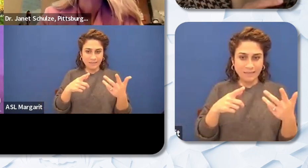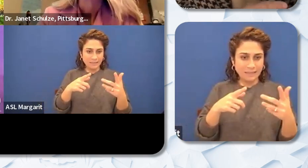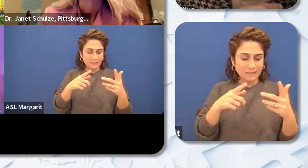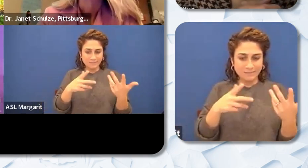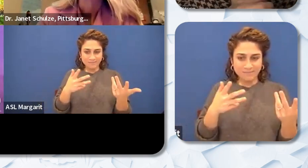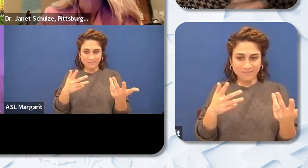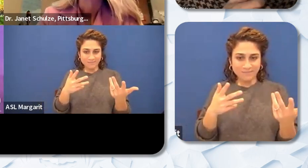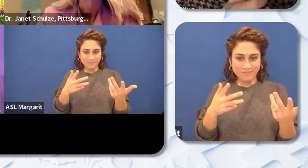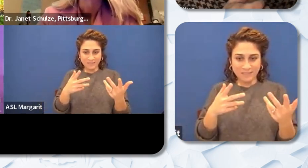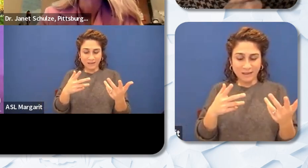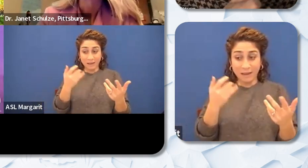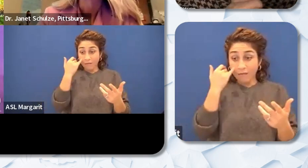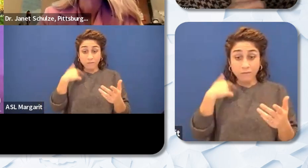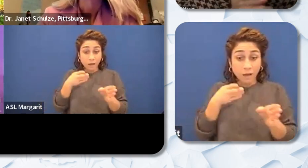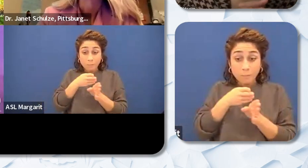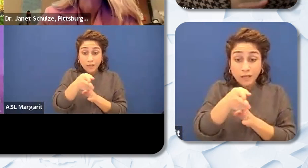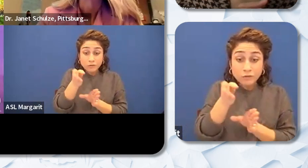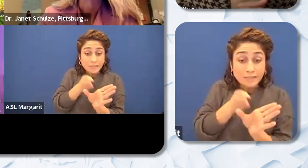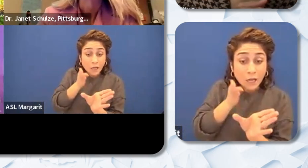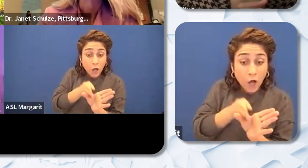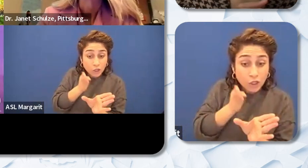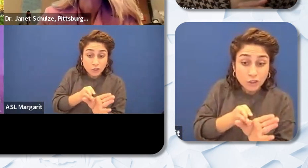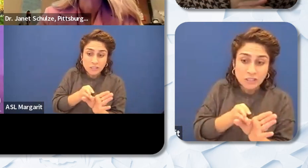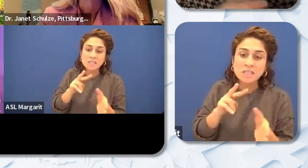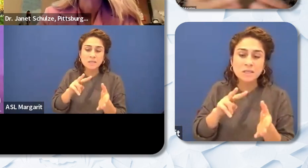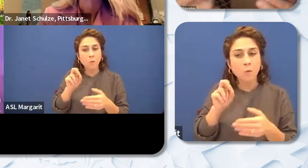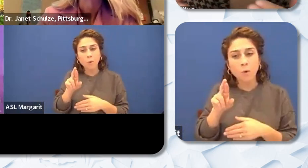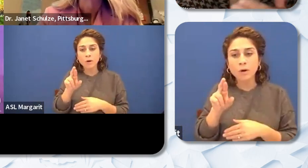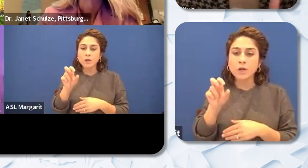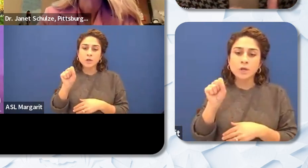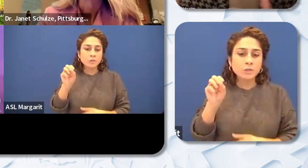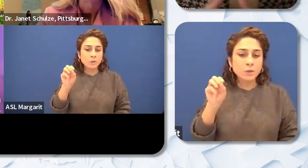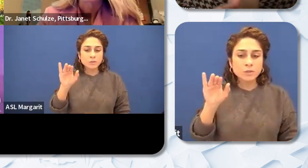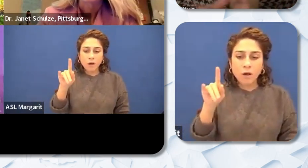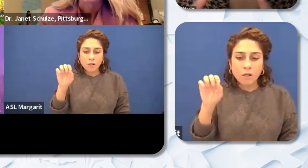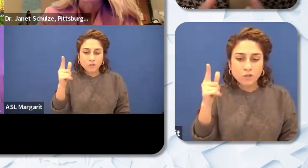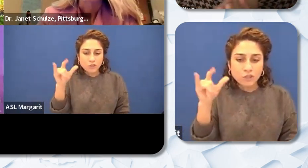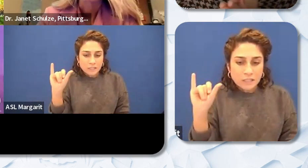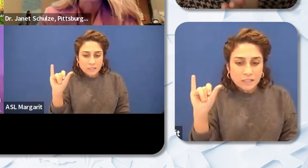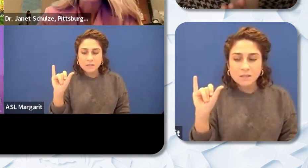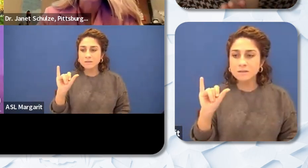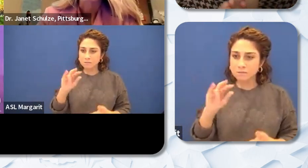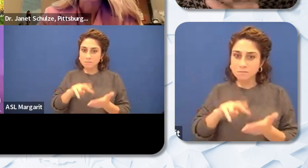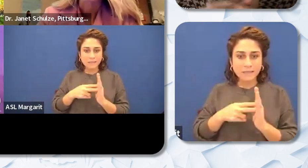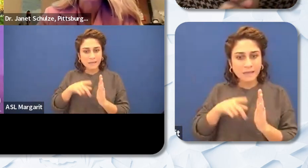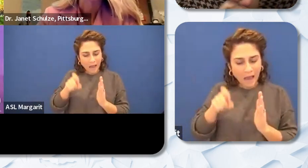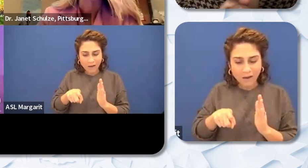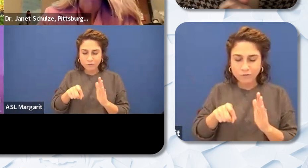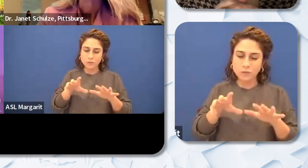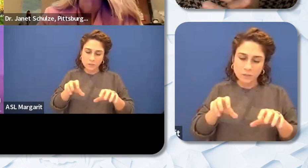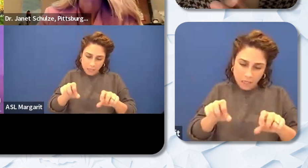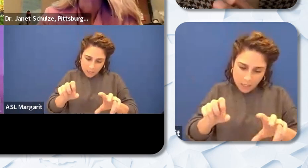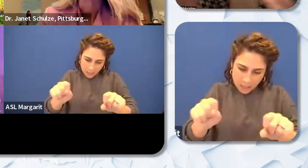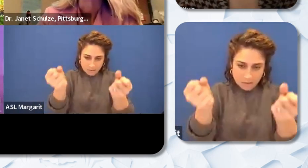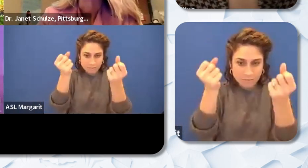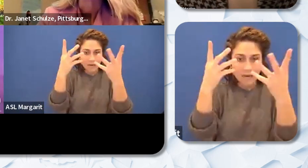in psychology or sociology right? Which you would think would be something that would we would want